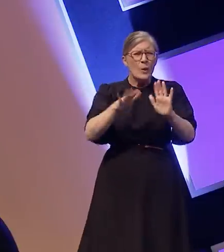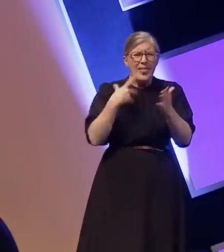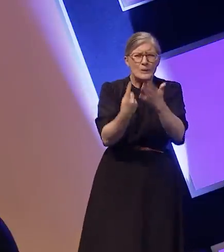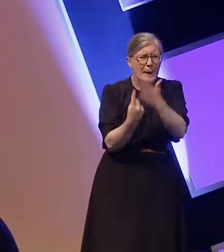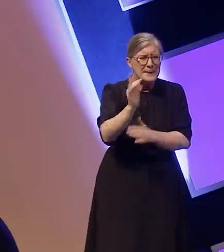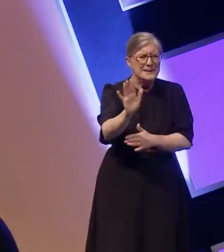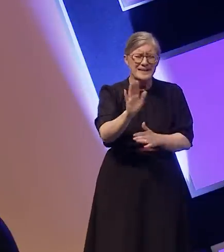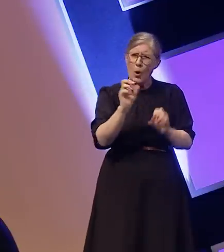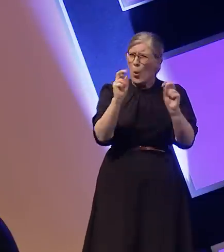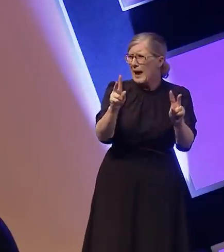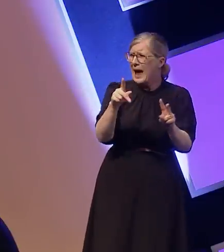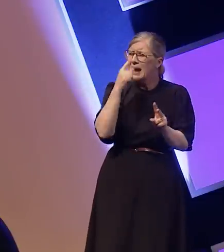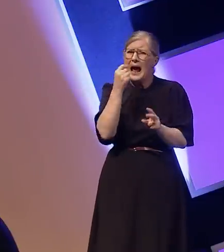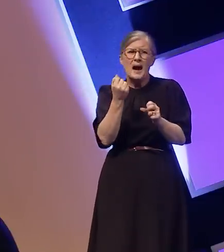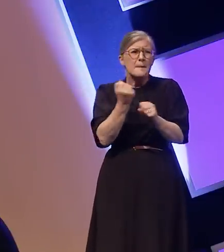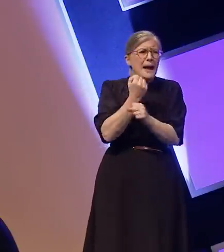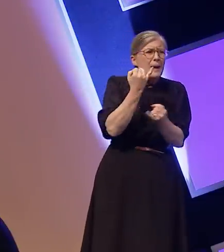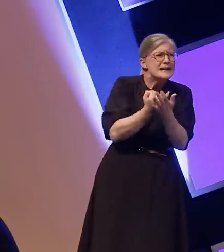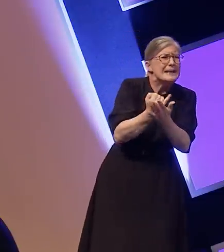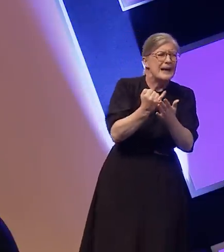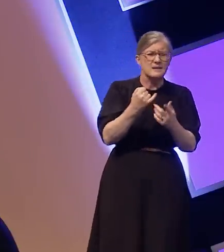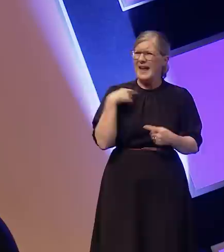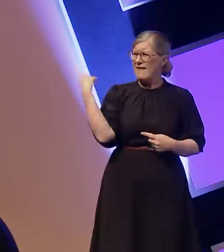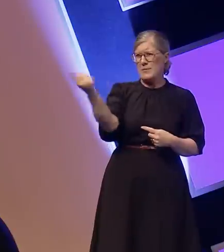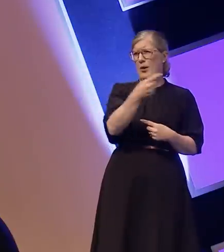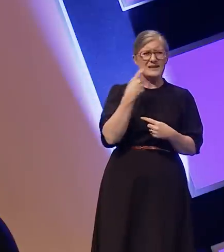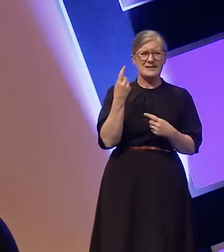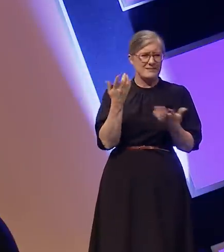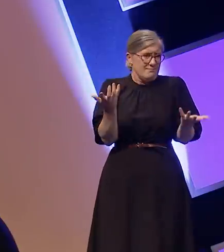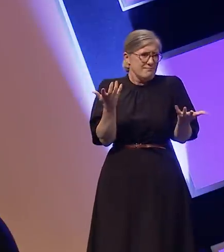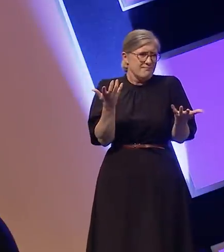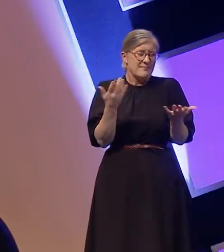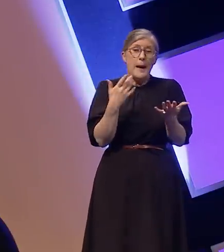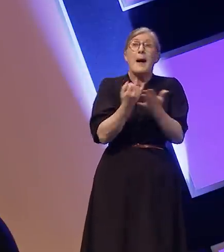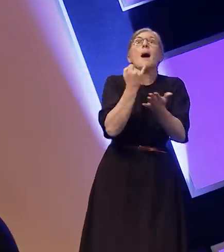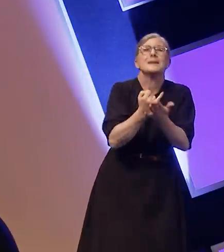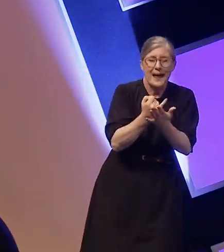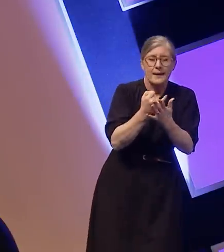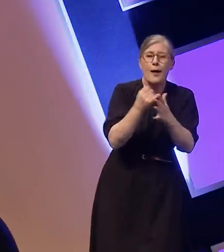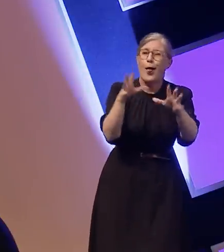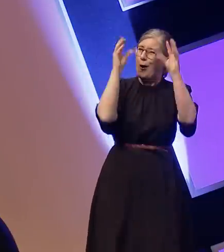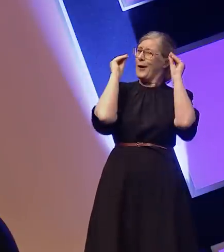we all do. If we don't make mistakes how are we ever going to learn? But please don't just take the easy